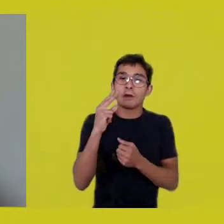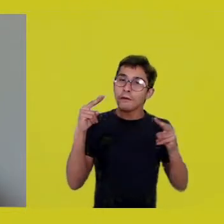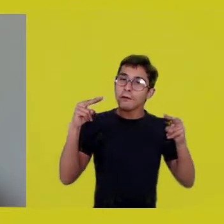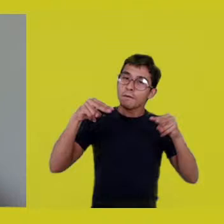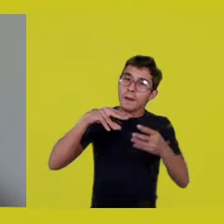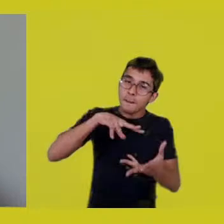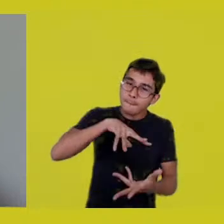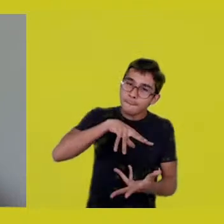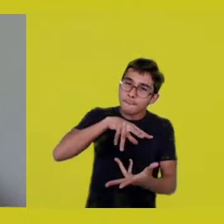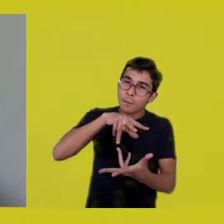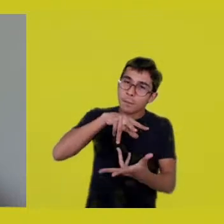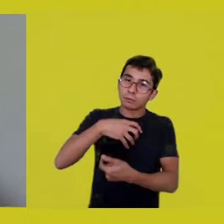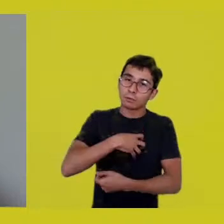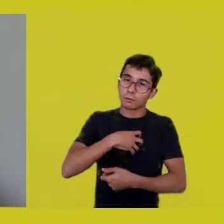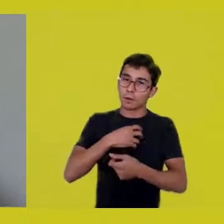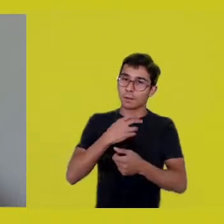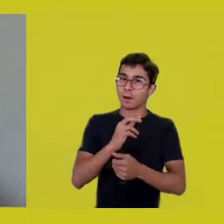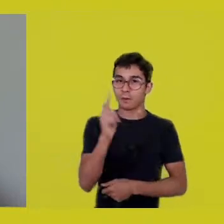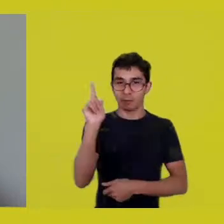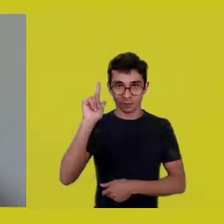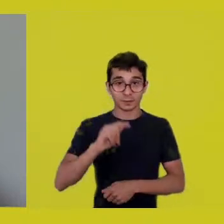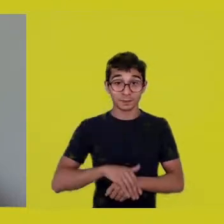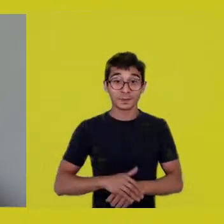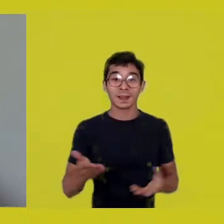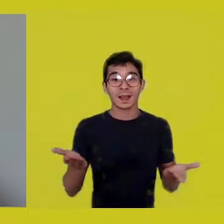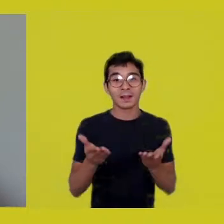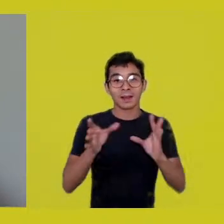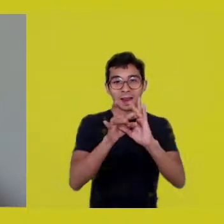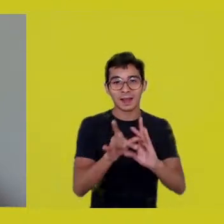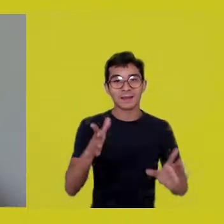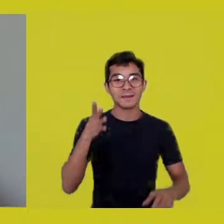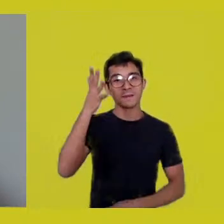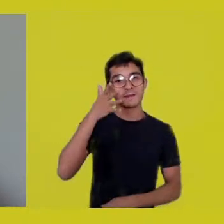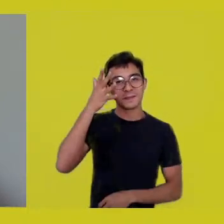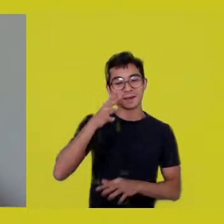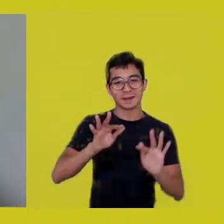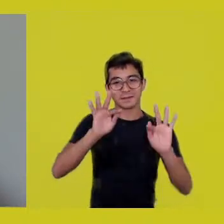and I’ll leave you to your final considerations.